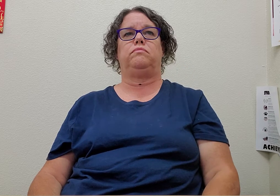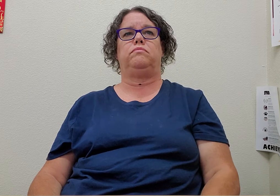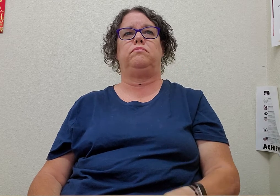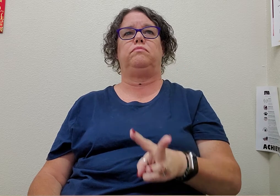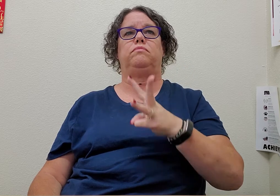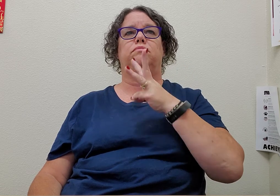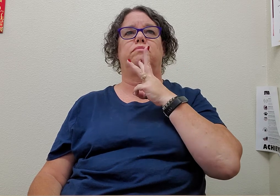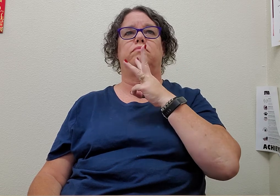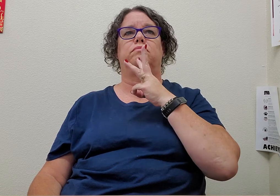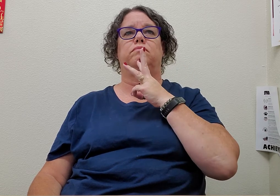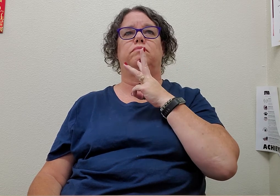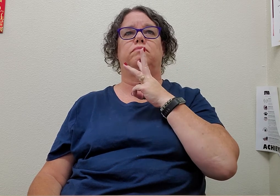water